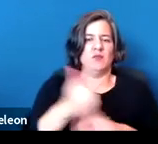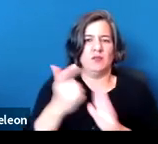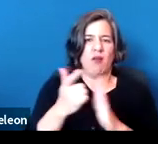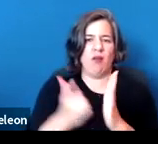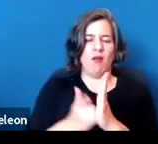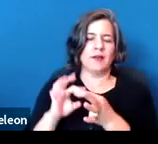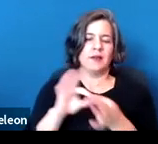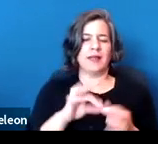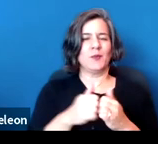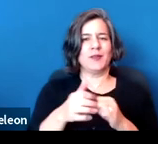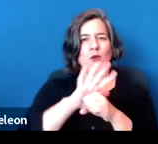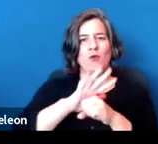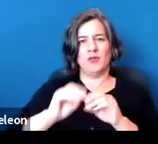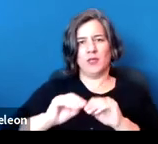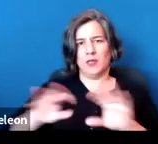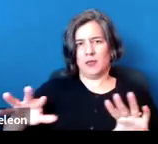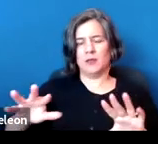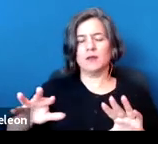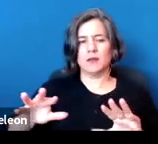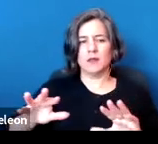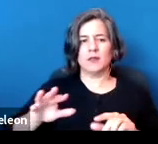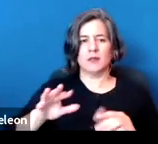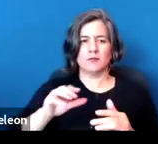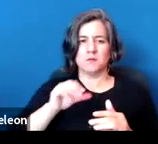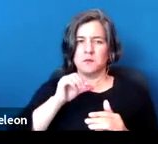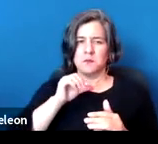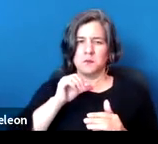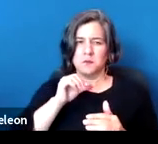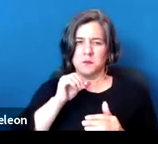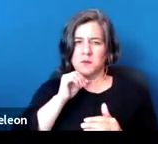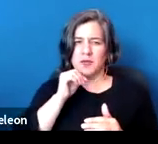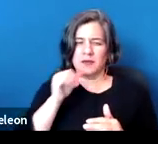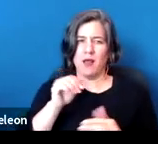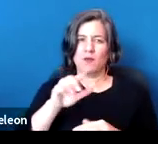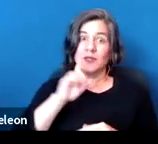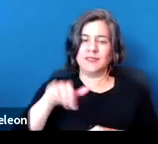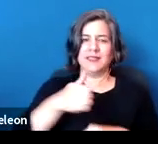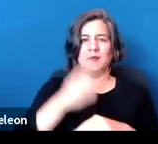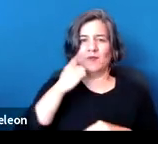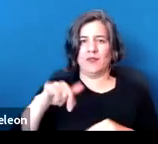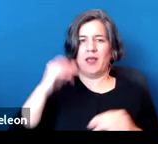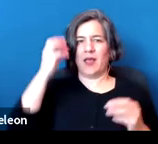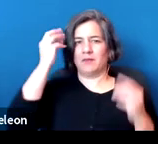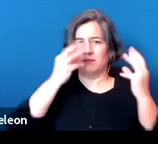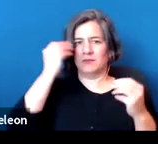but not necessarily to pandemic considerations. So the analysis includes the following.